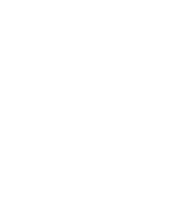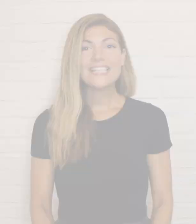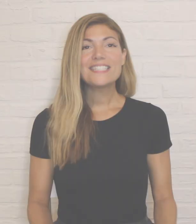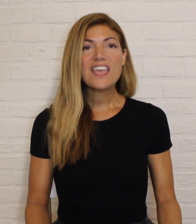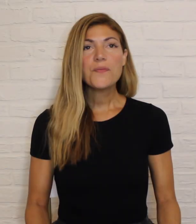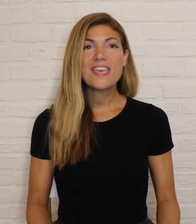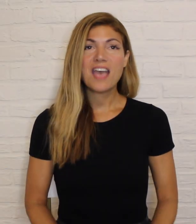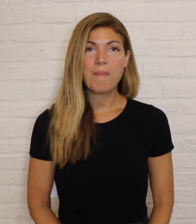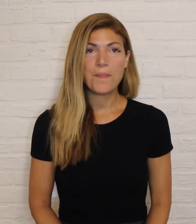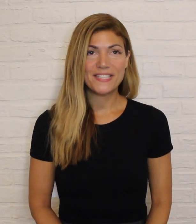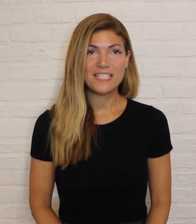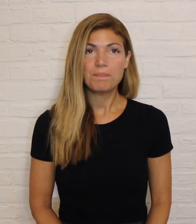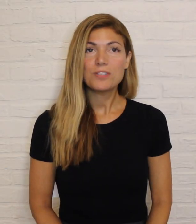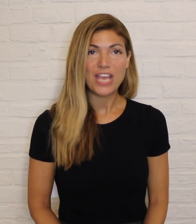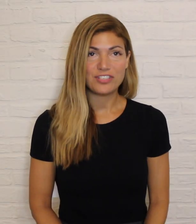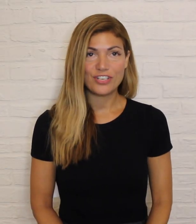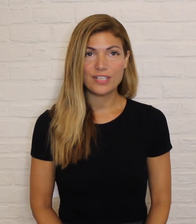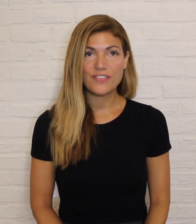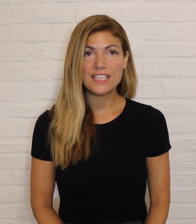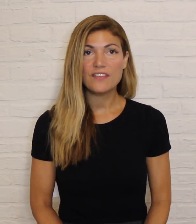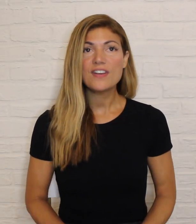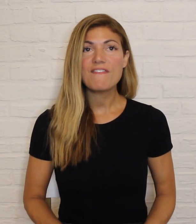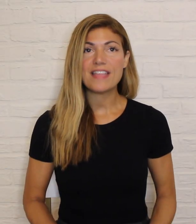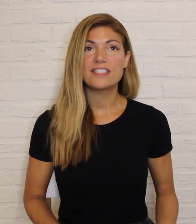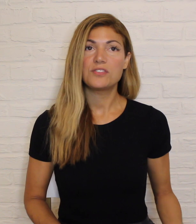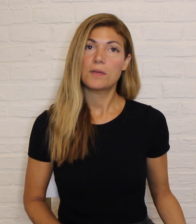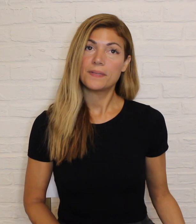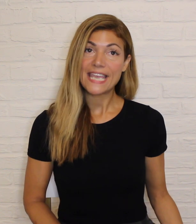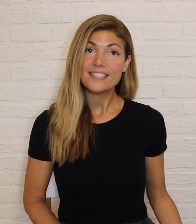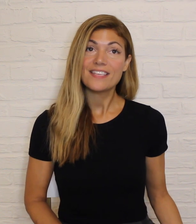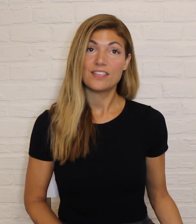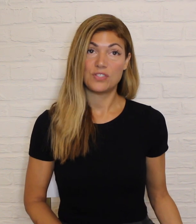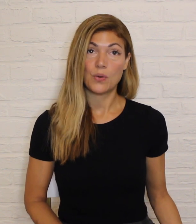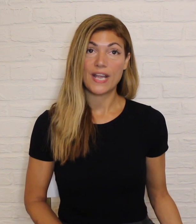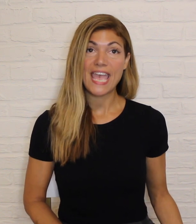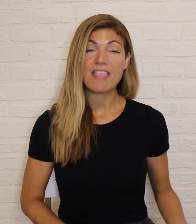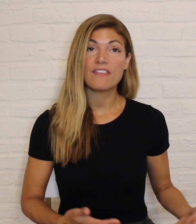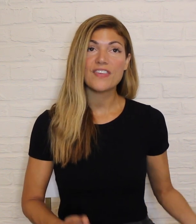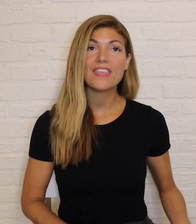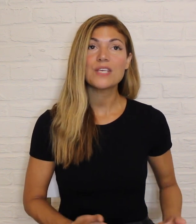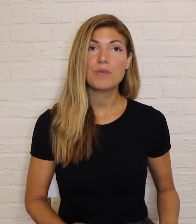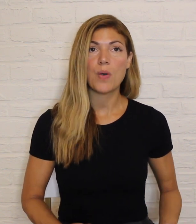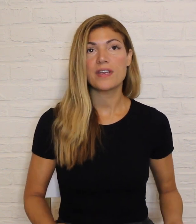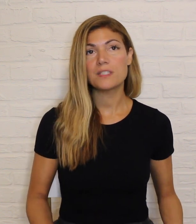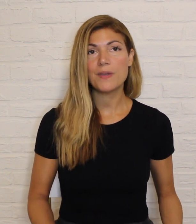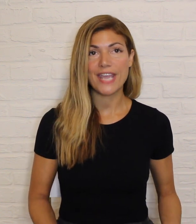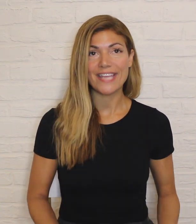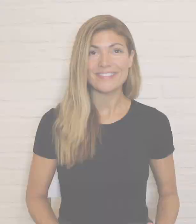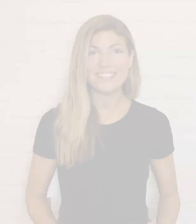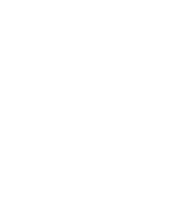Let's see if we can come up with simple gestures for the different events that took place in the story and the feelings Ramon experienced.